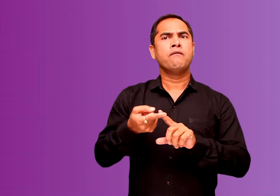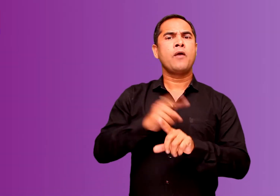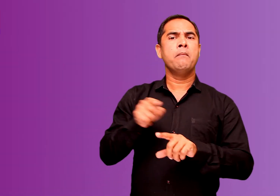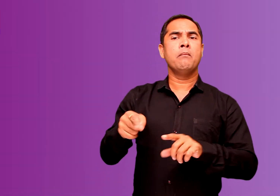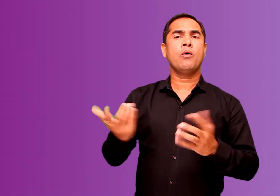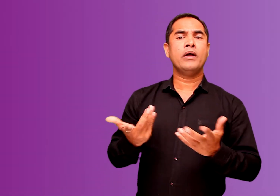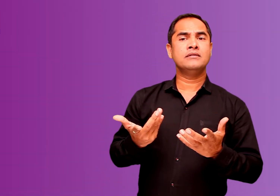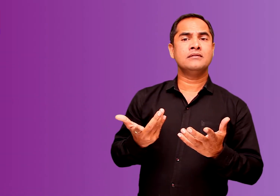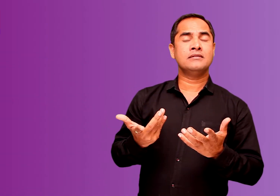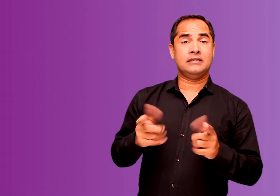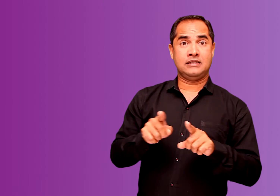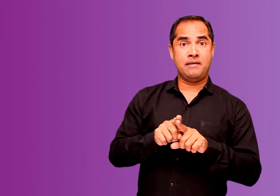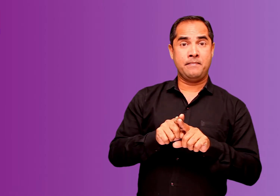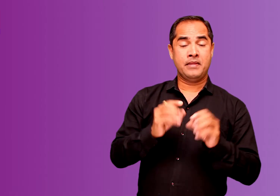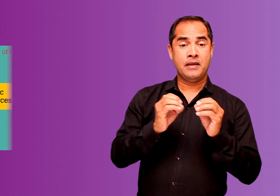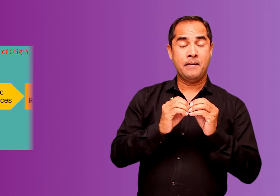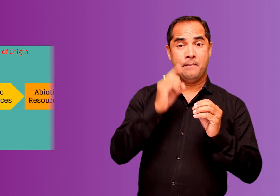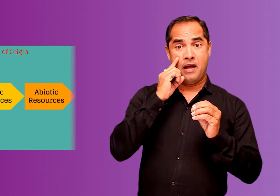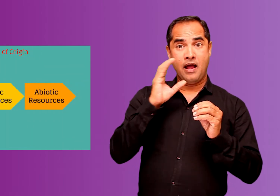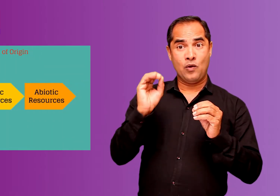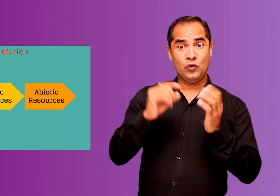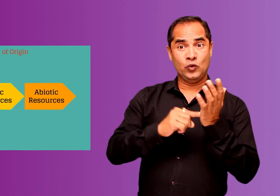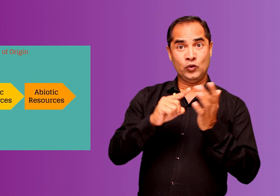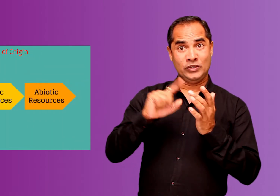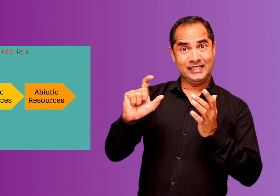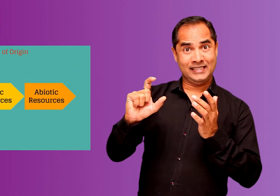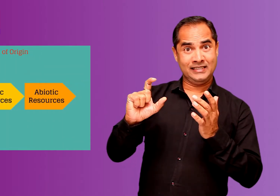We can classify them on the basis of origin as biotic and abiotic.